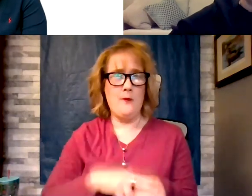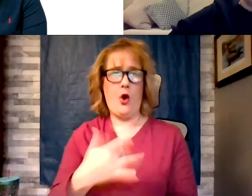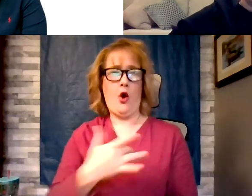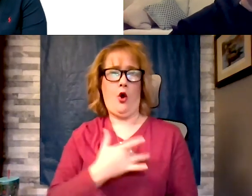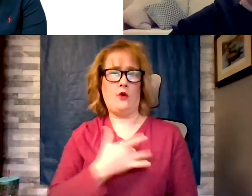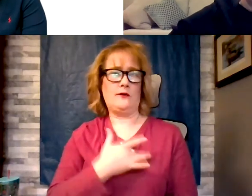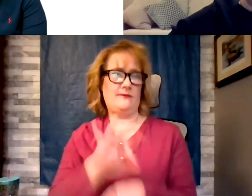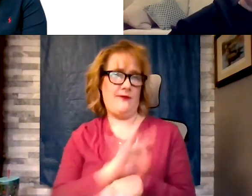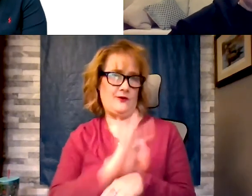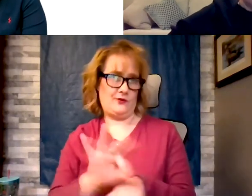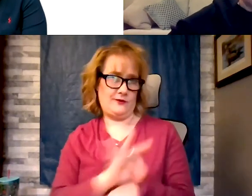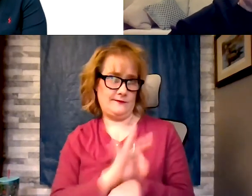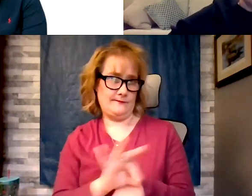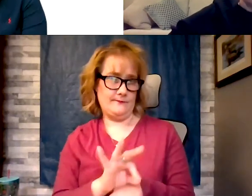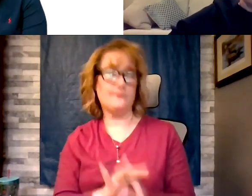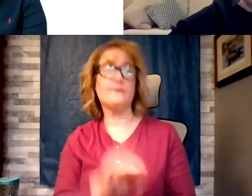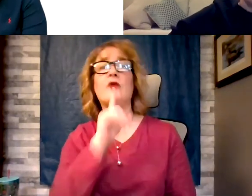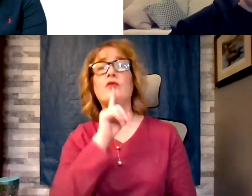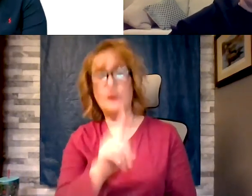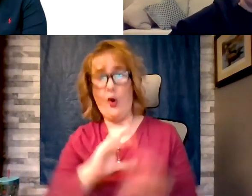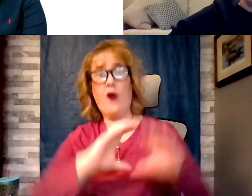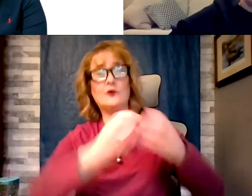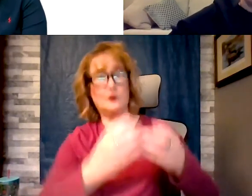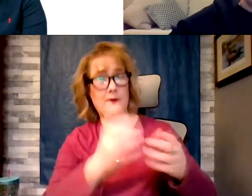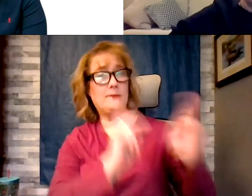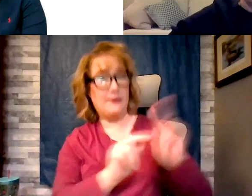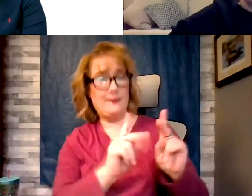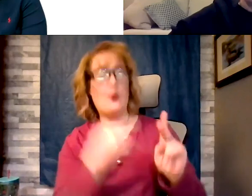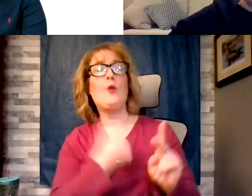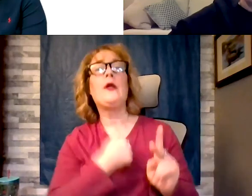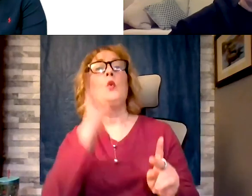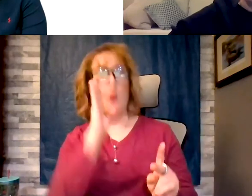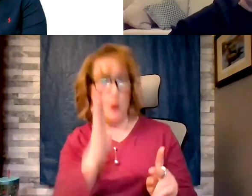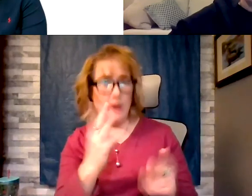people who we will screen.